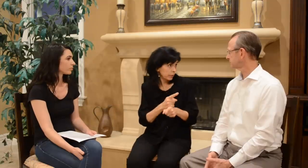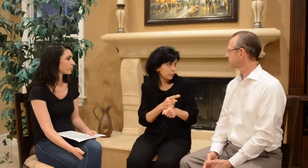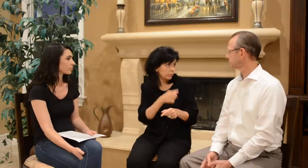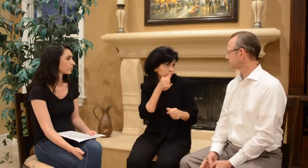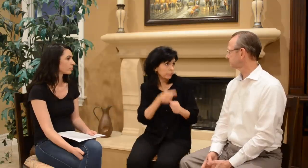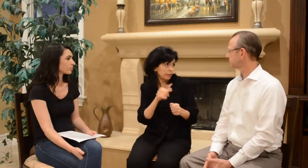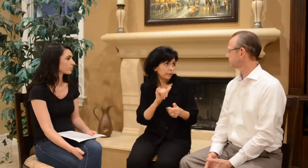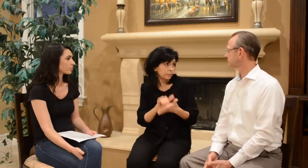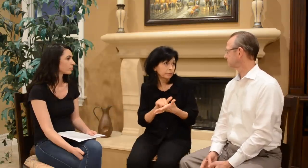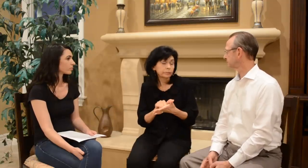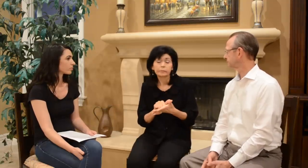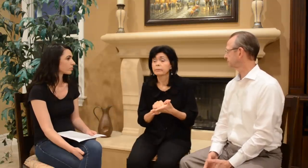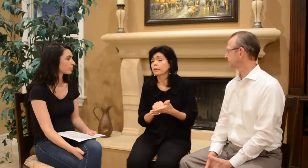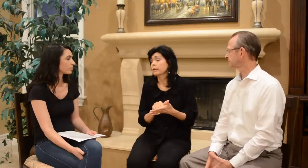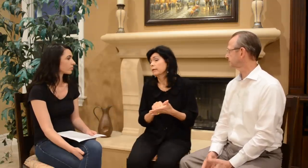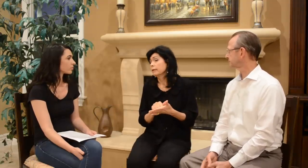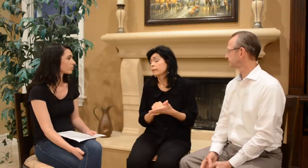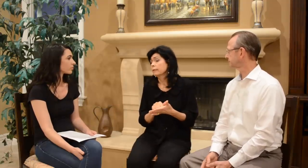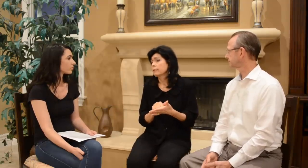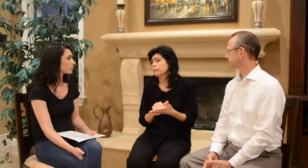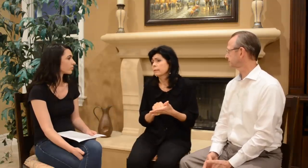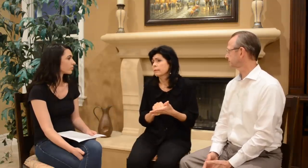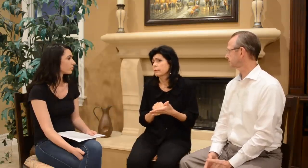Right? Remember that?